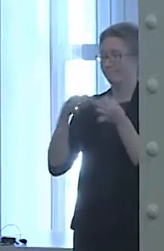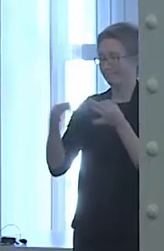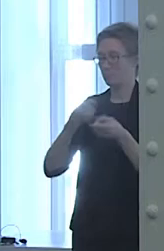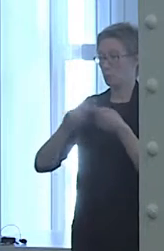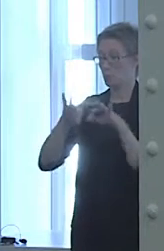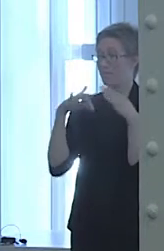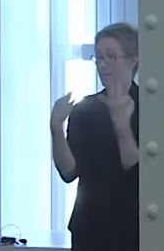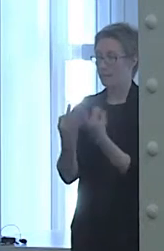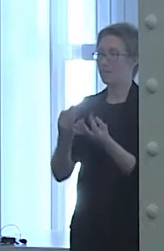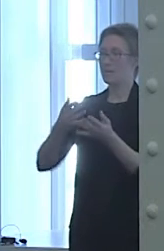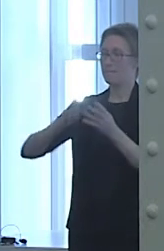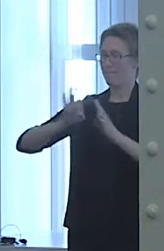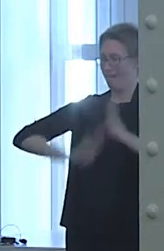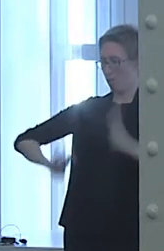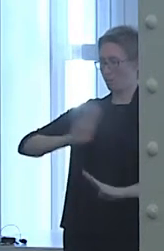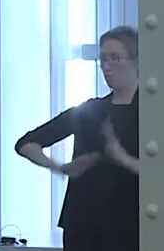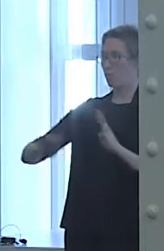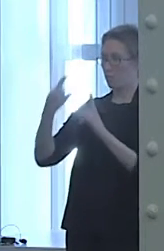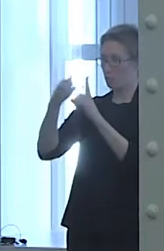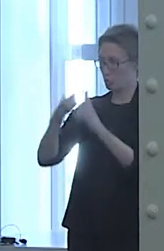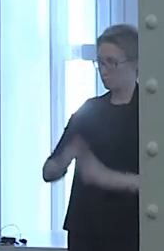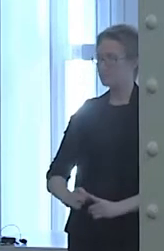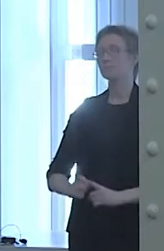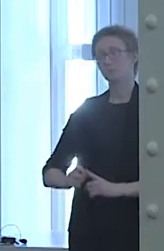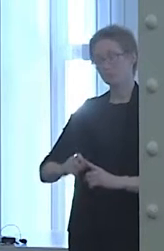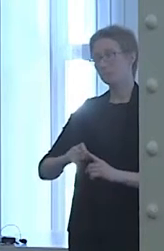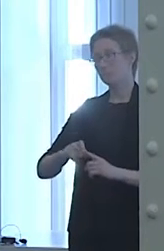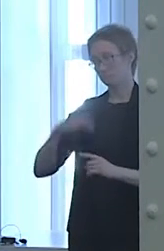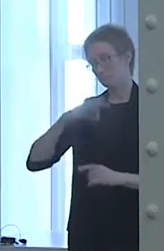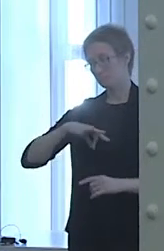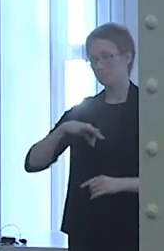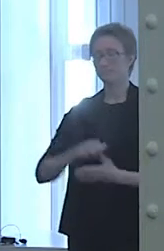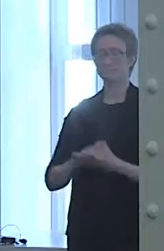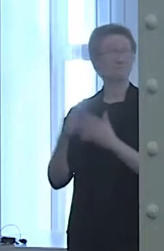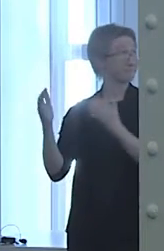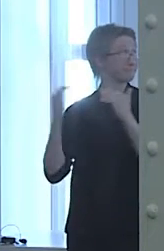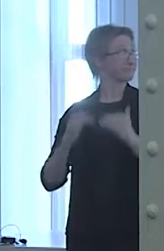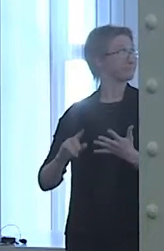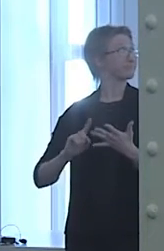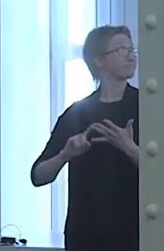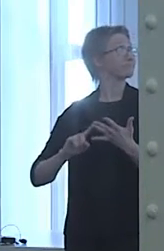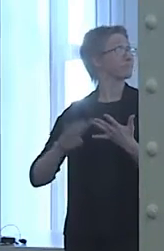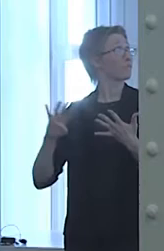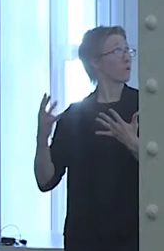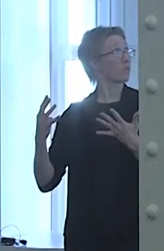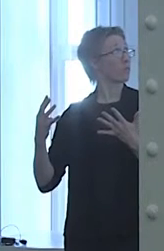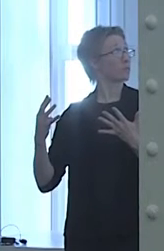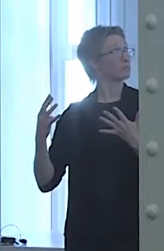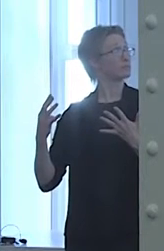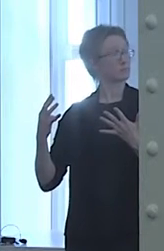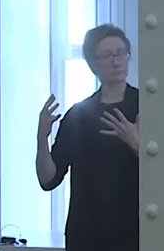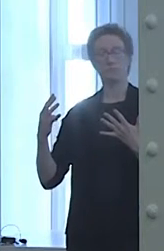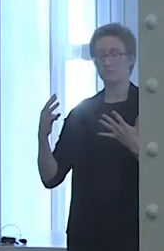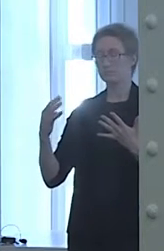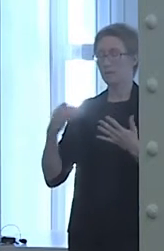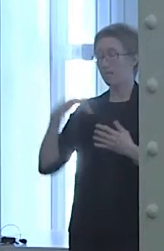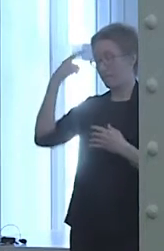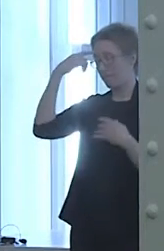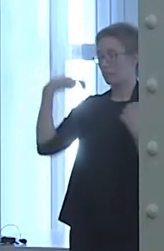The next way we can break down barriers is by having mental health professionals learn about Asian-American norms.